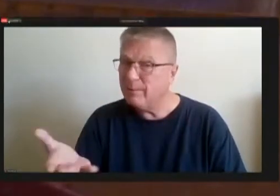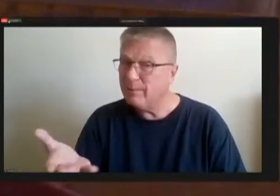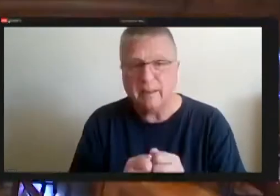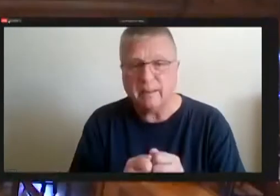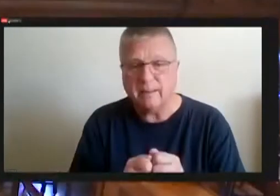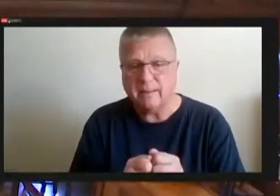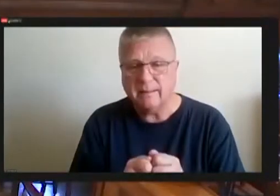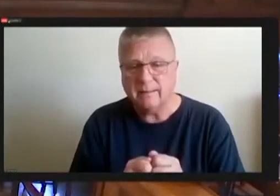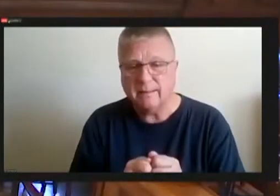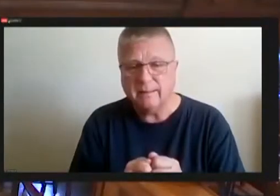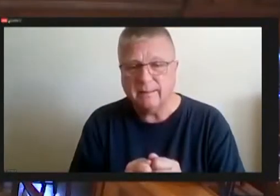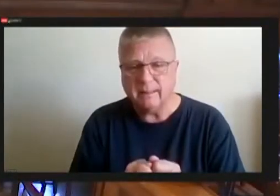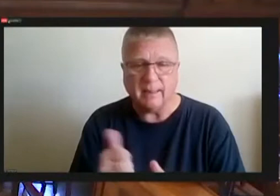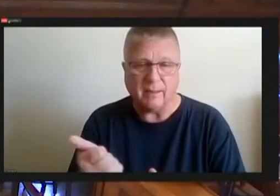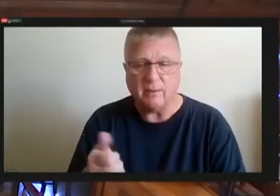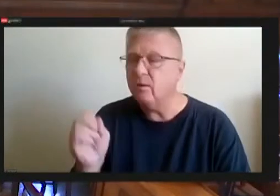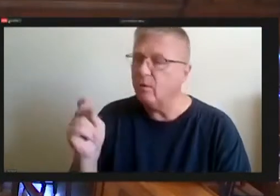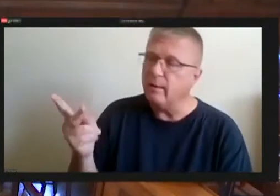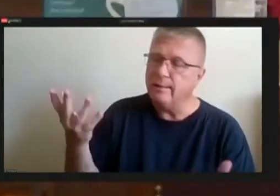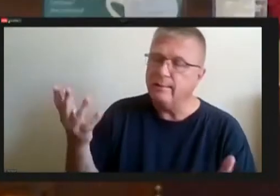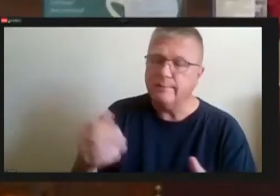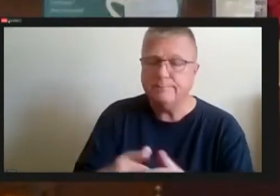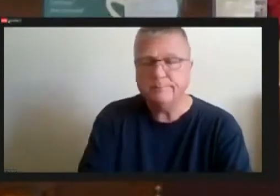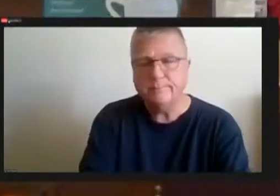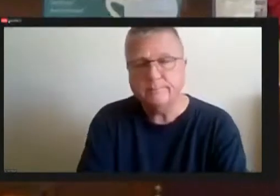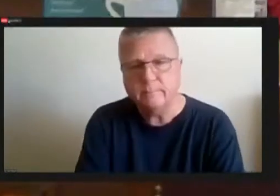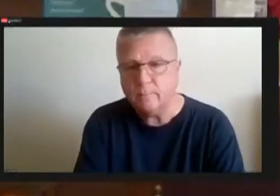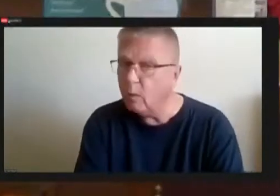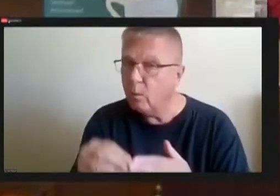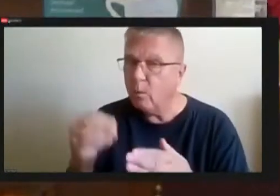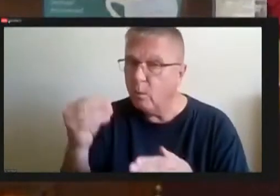Again, sorry.